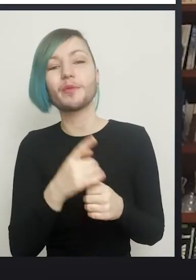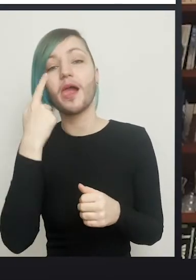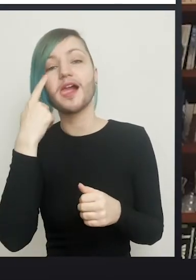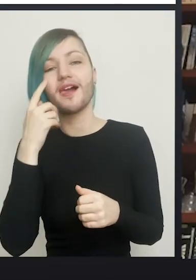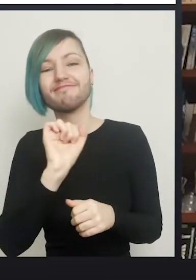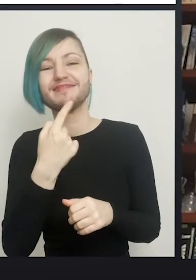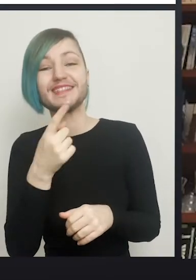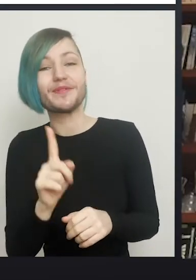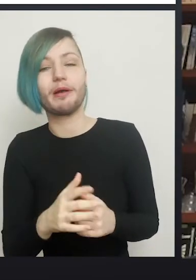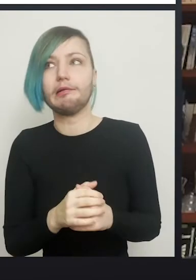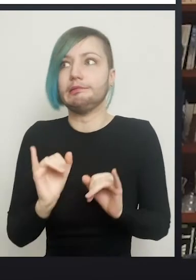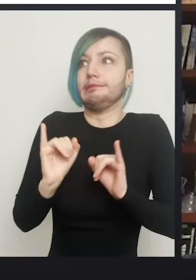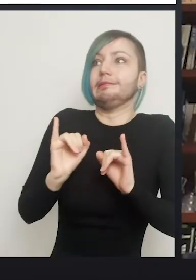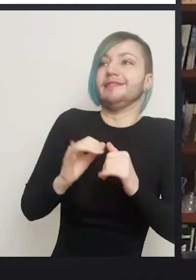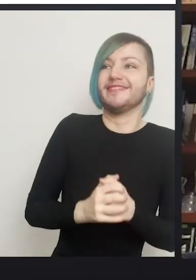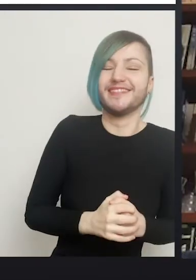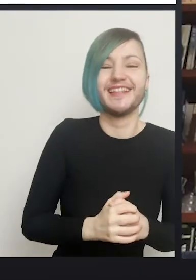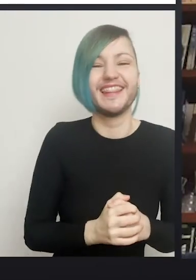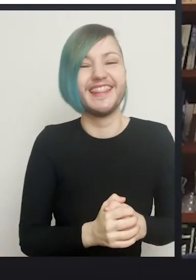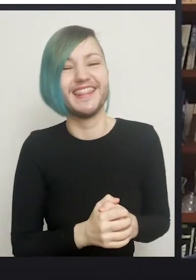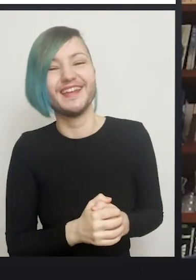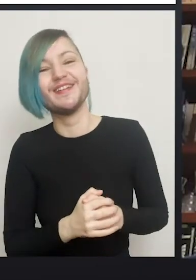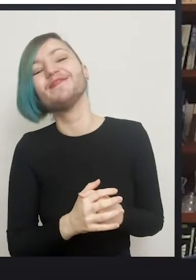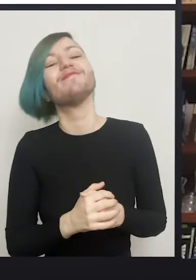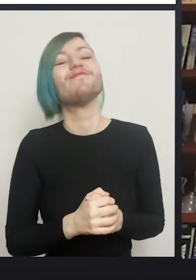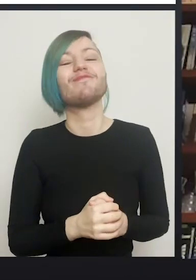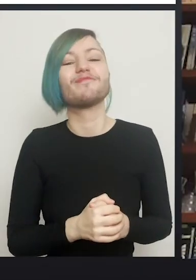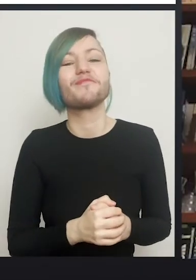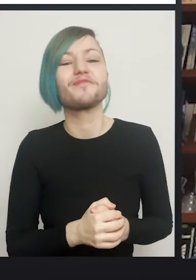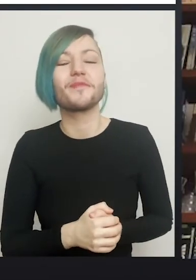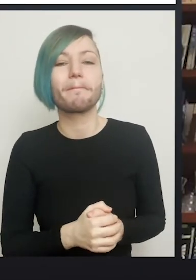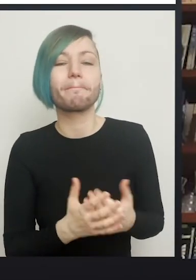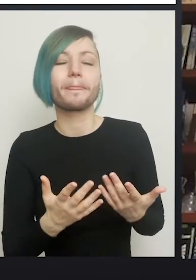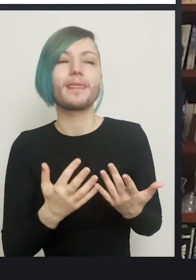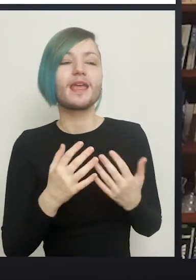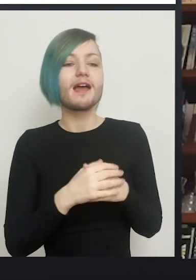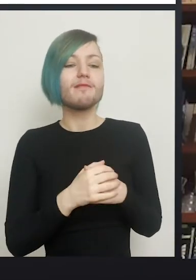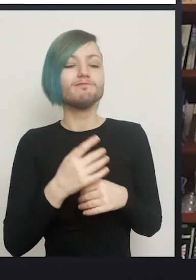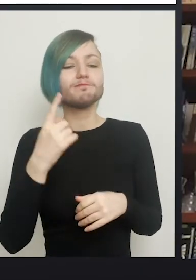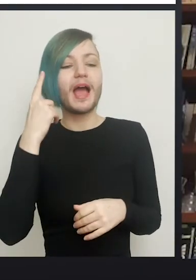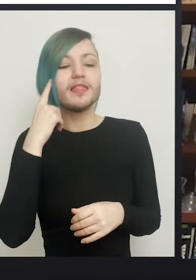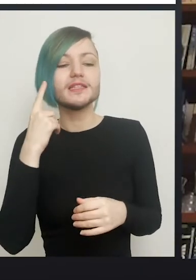And also I think what's really going to be interesting is that